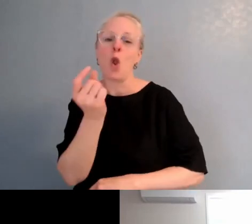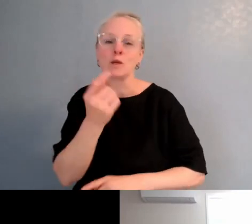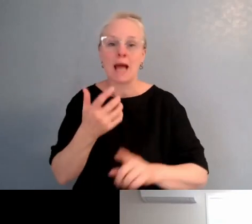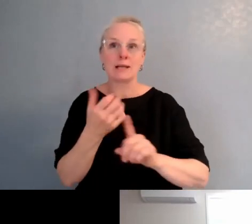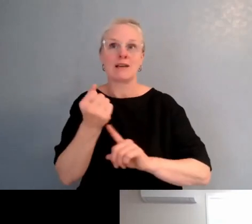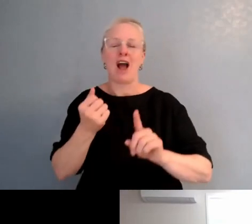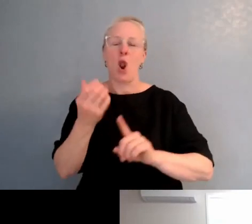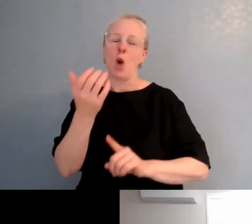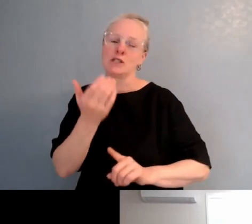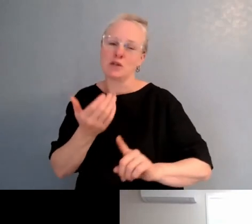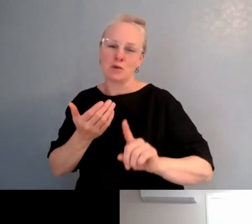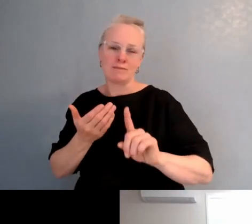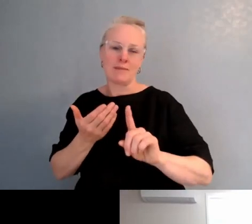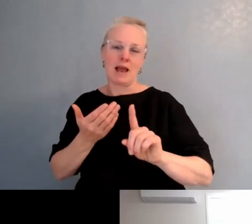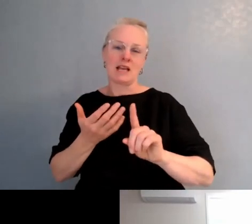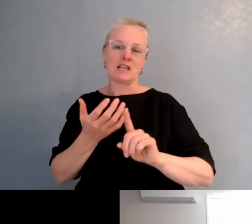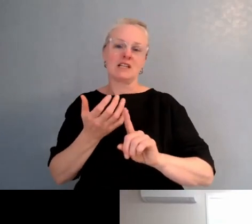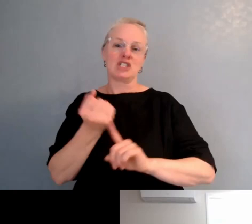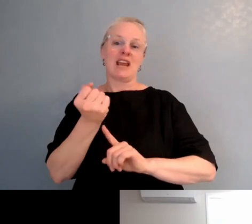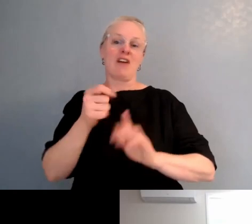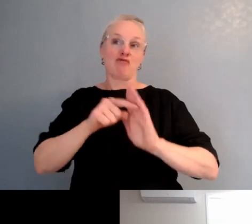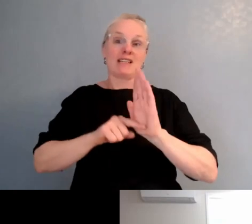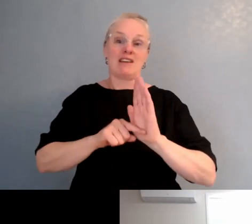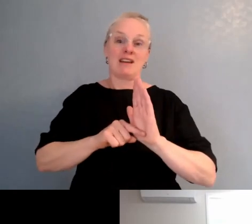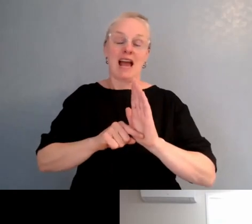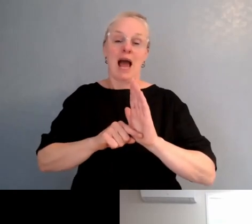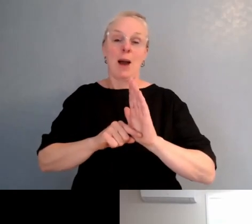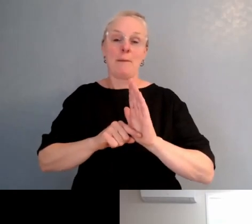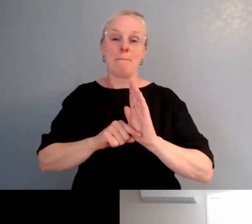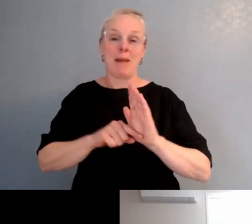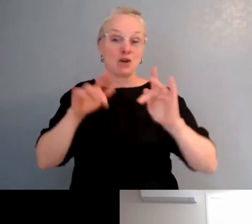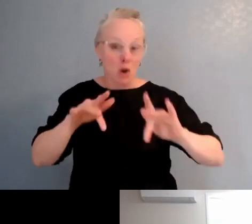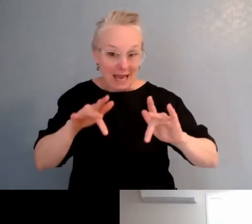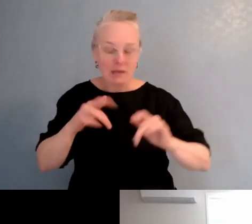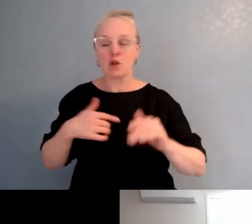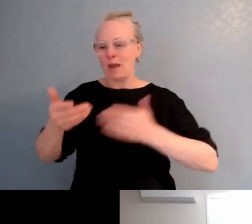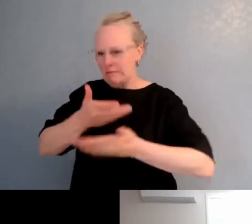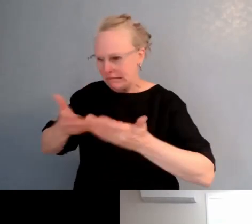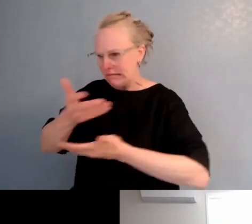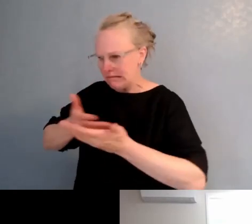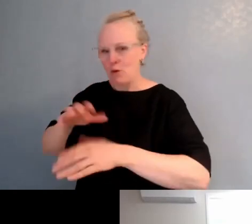and we've had quite big huis with them and put things in place, both in school and outside of school, to support the whole whānau